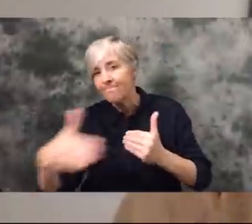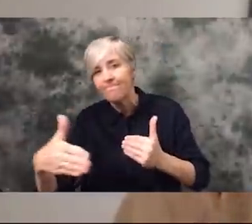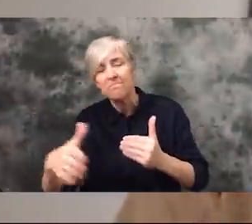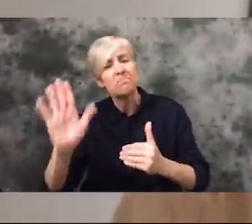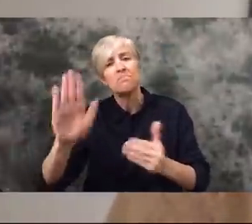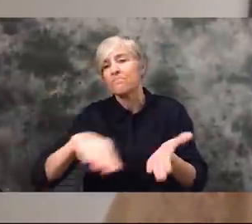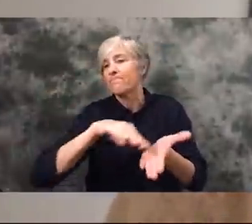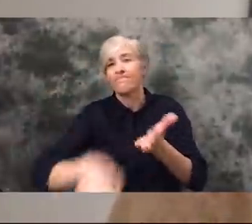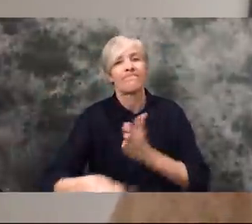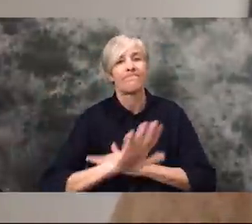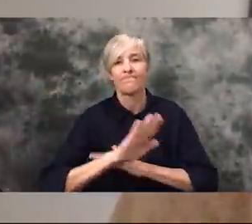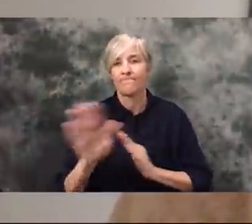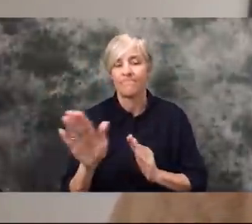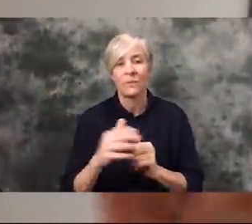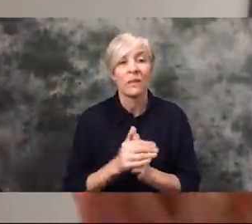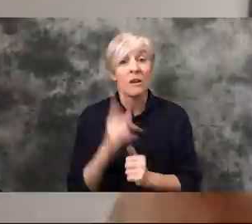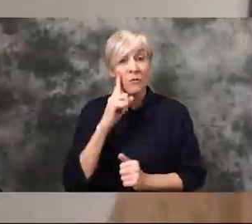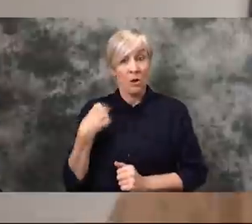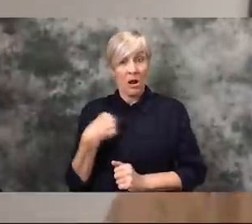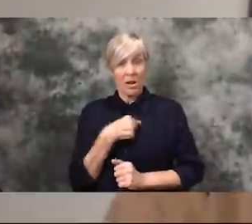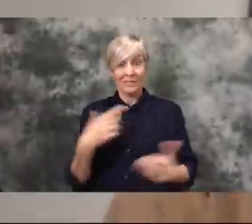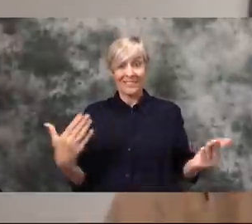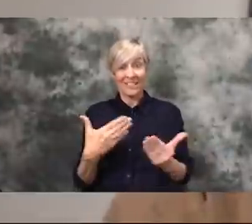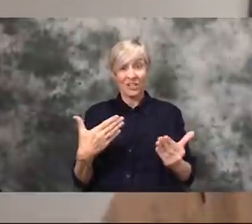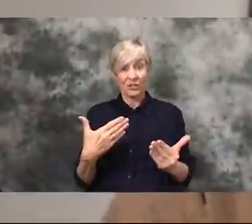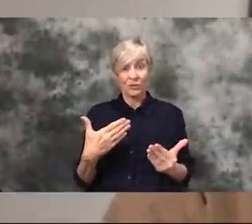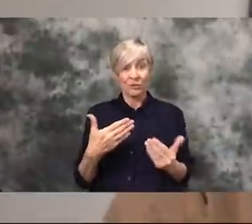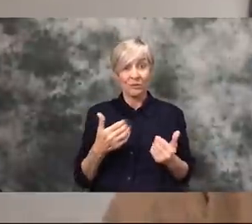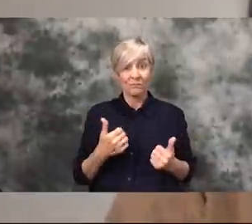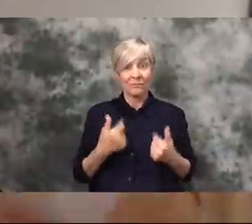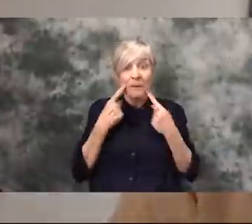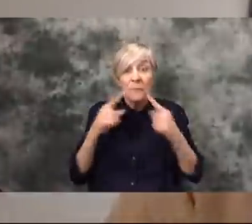and I think that in order for any of us to survive this that's really going to